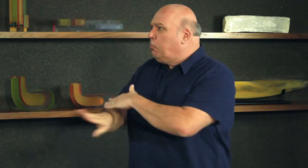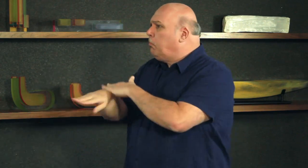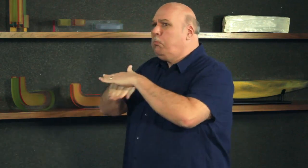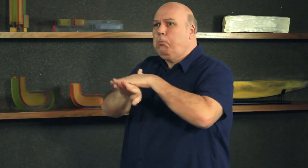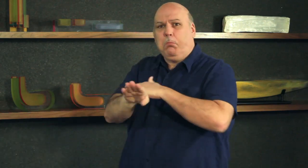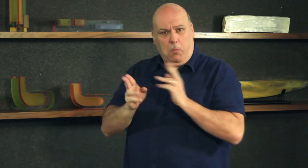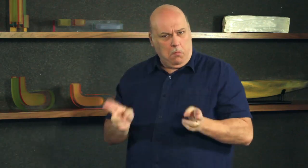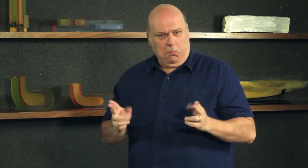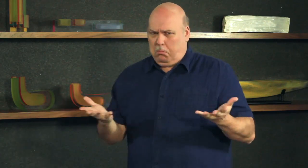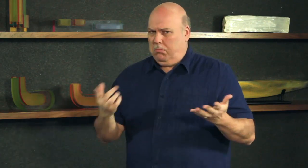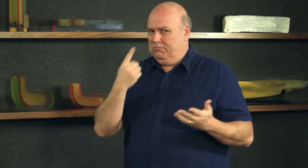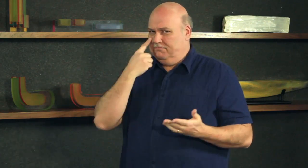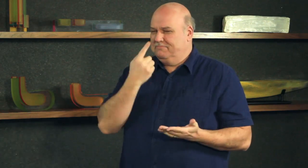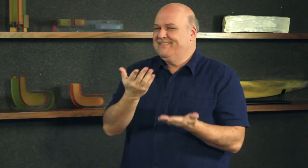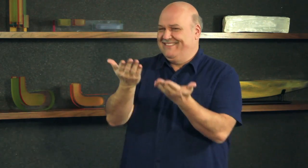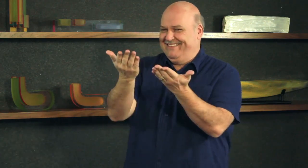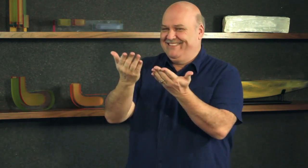What does this mean? We will see...